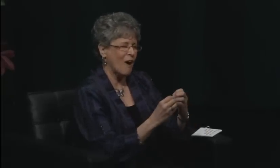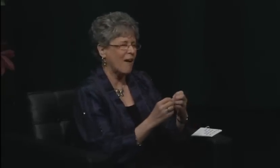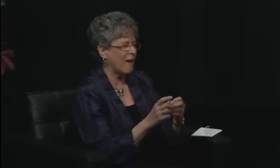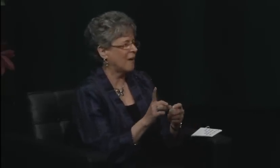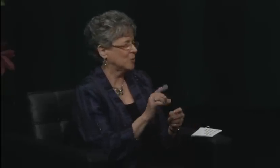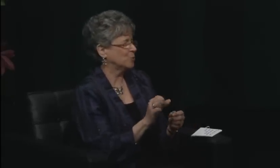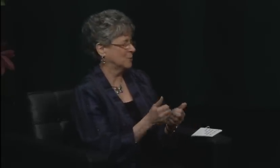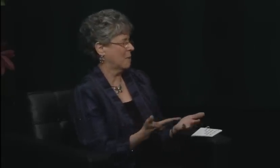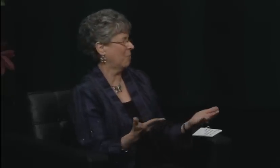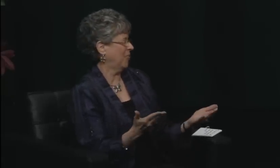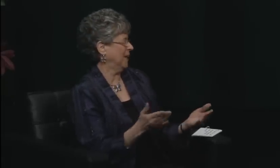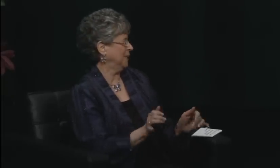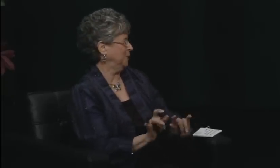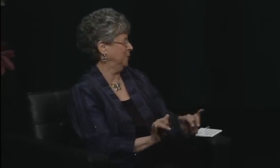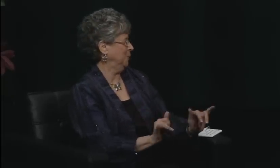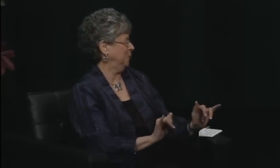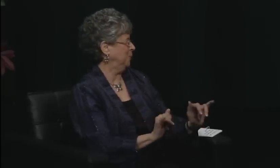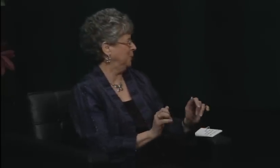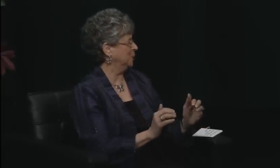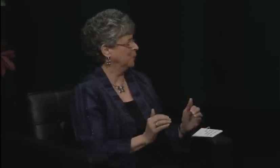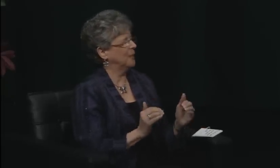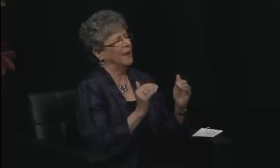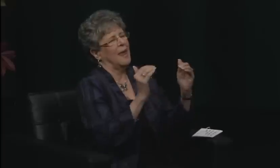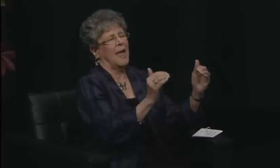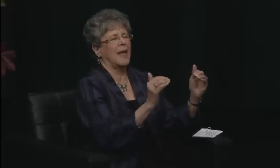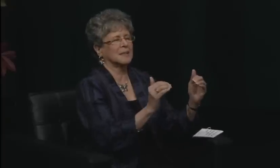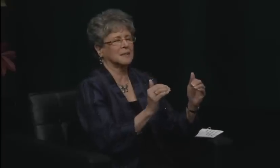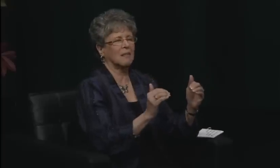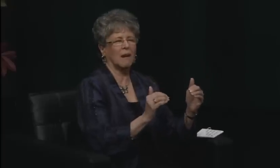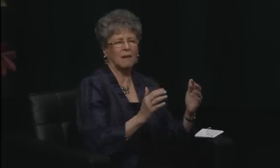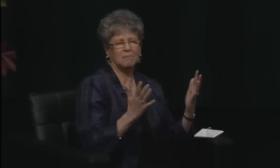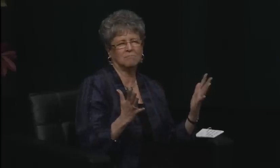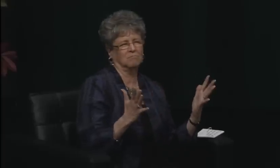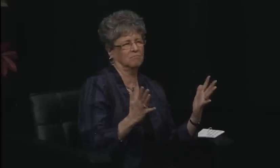and we need to carry that reason forward. We need to carry it into future generations